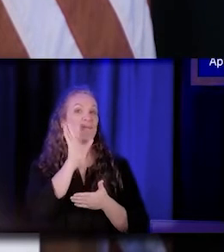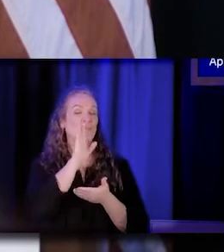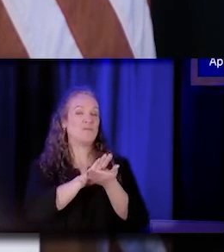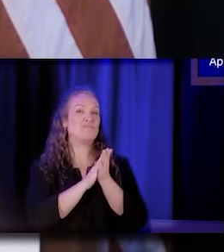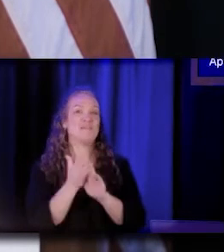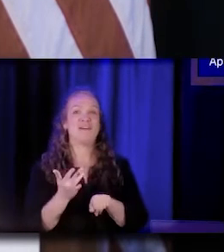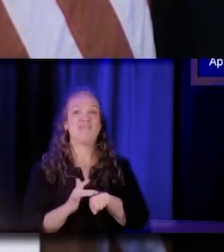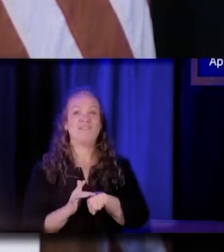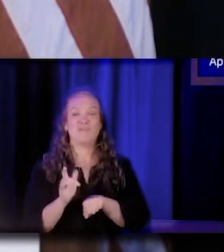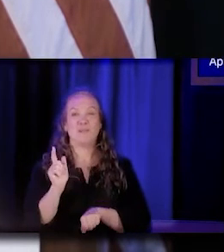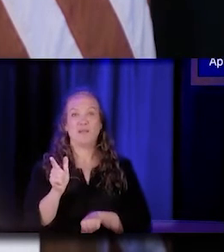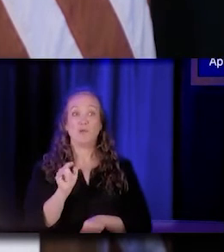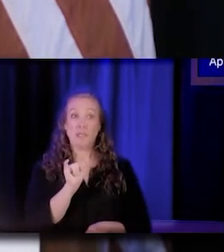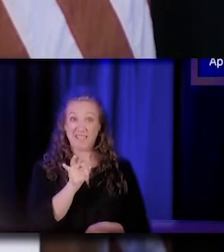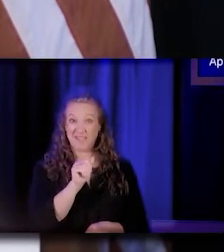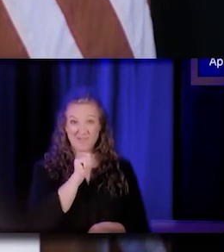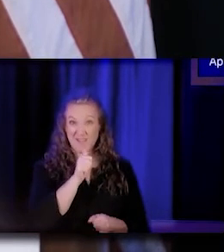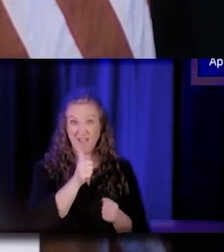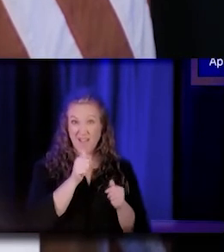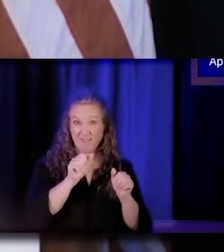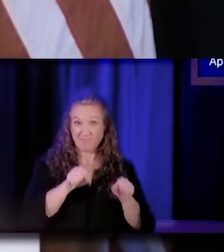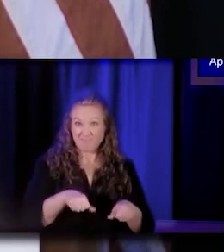who aren't available today were able to watch it later.